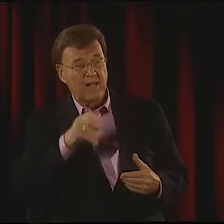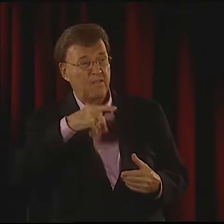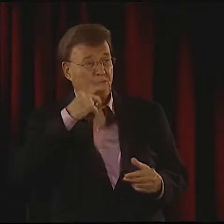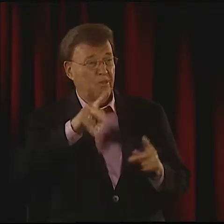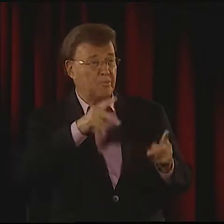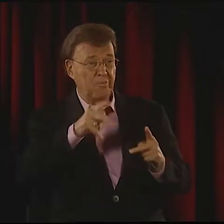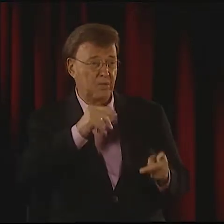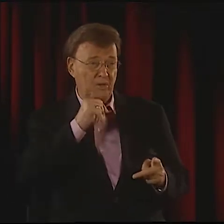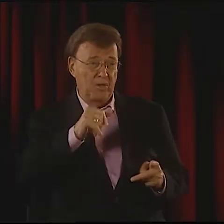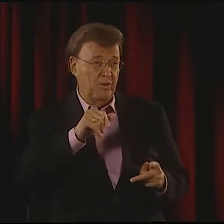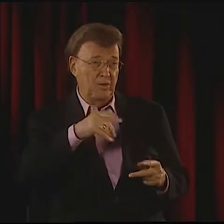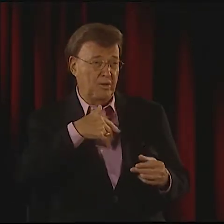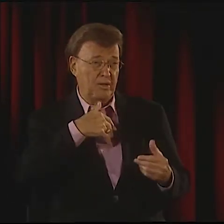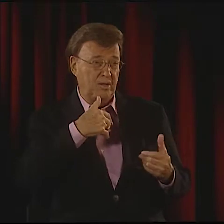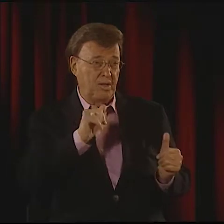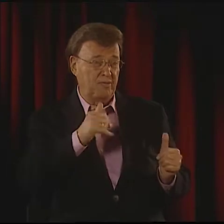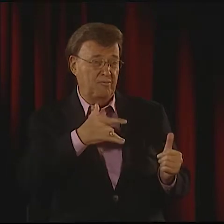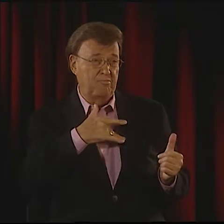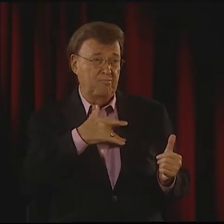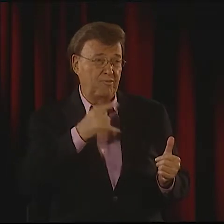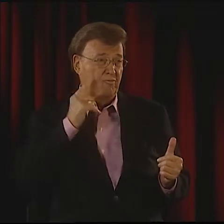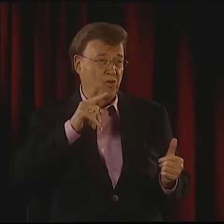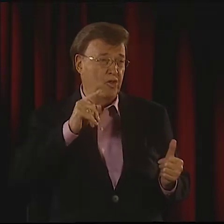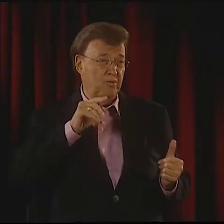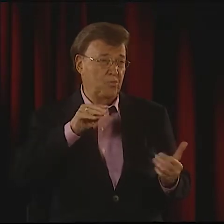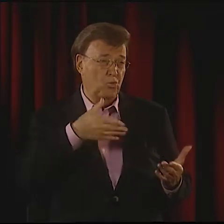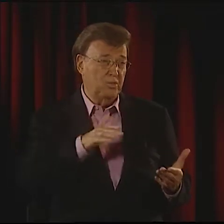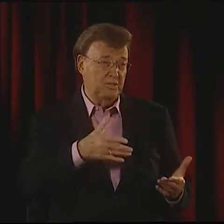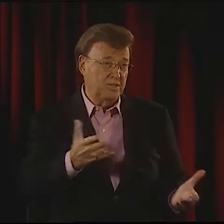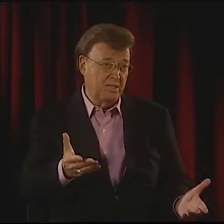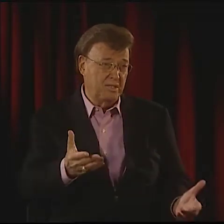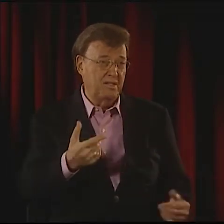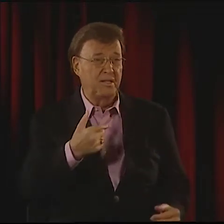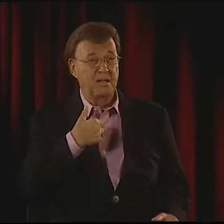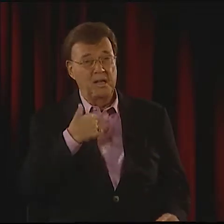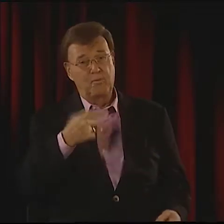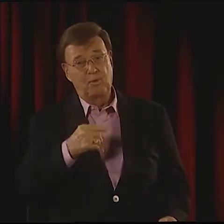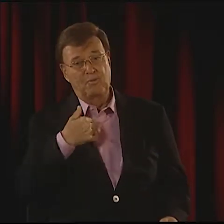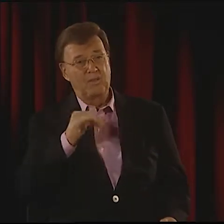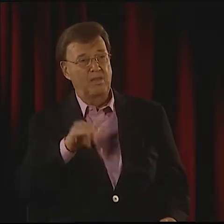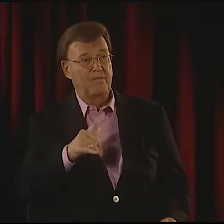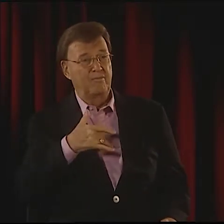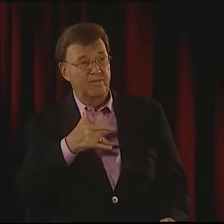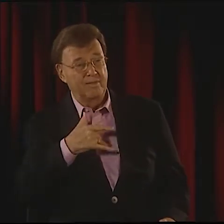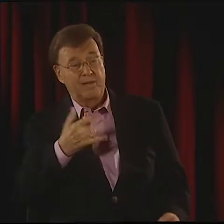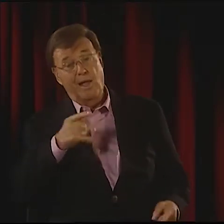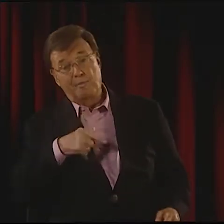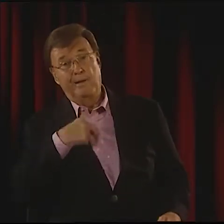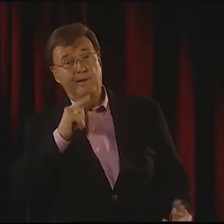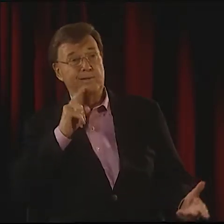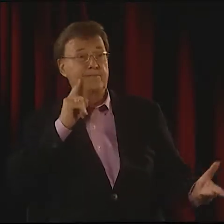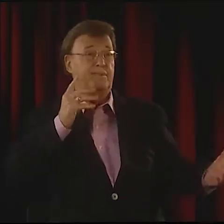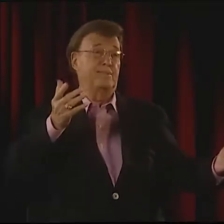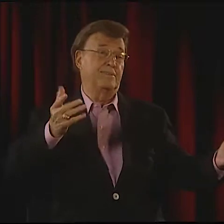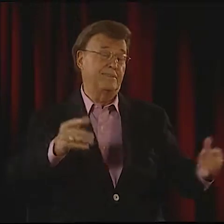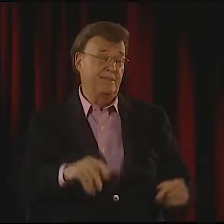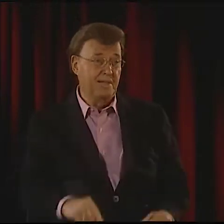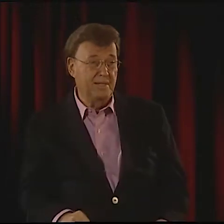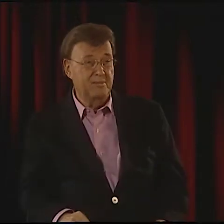I GUESS SOME PEOPLE ARE JUST BORN THAT WAY. SOME ARE NOT. EVEN HEARING PEOPLE SOMETIMES DO NOT HAVE